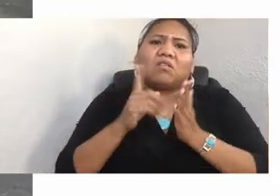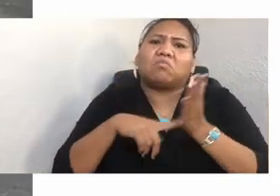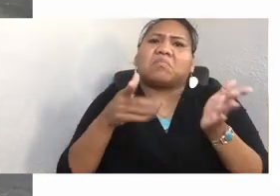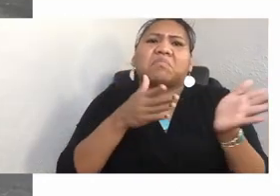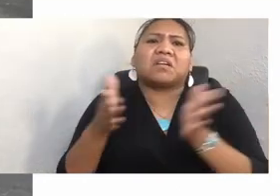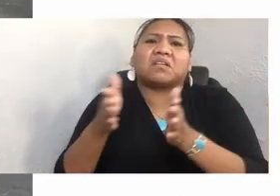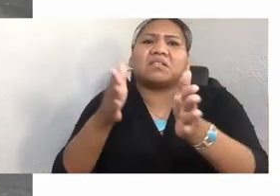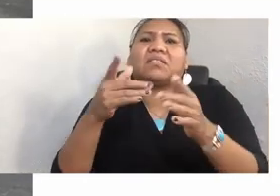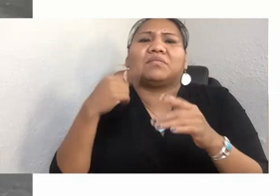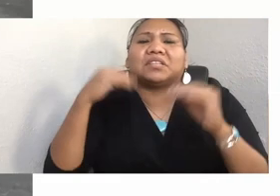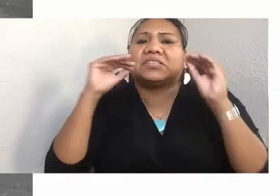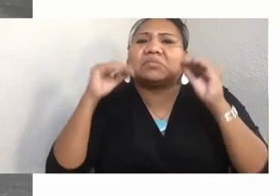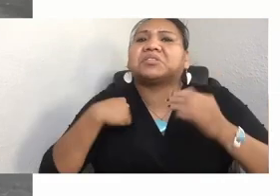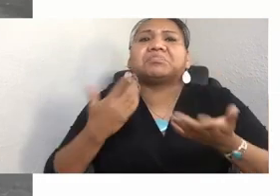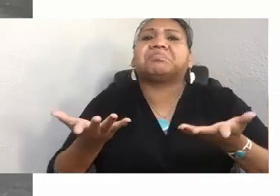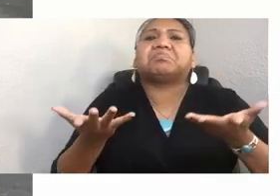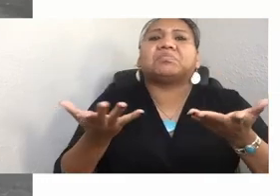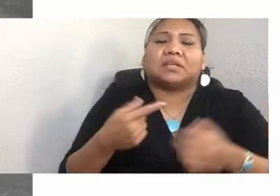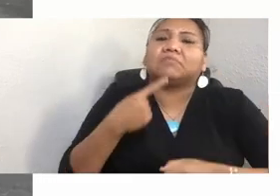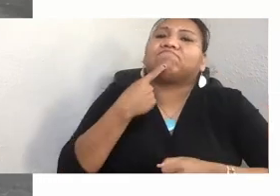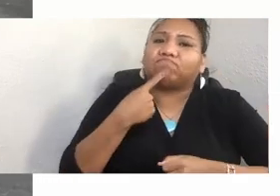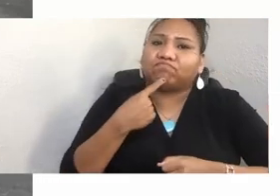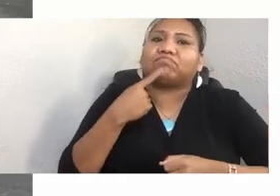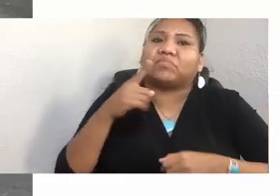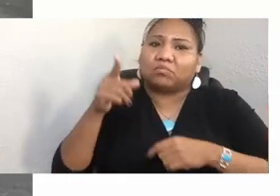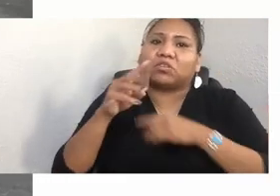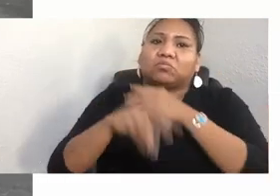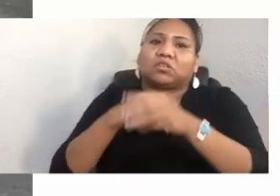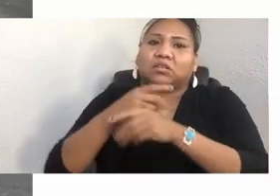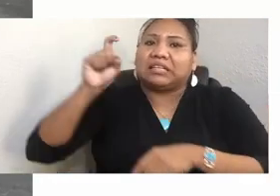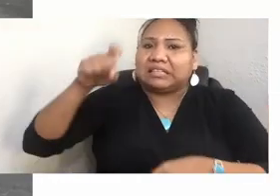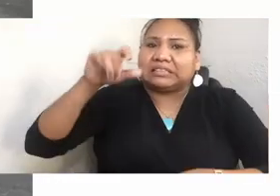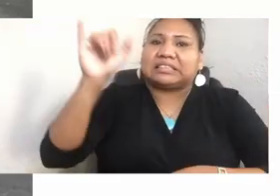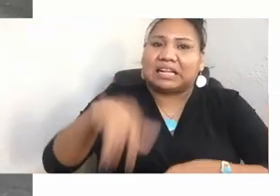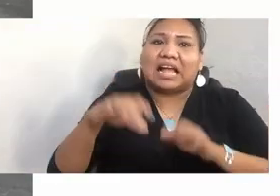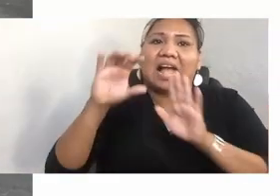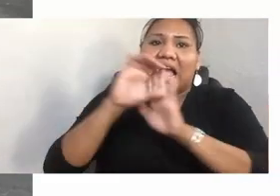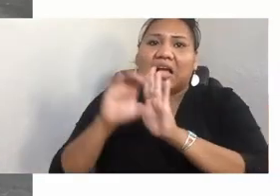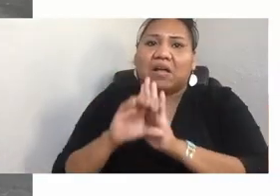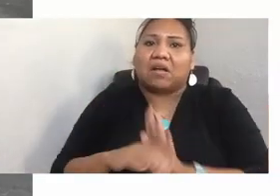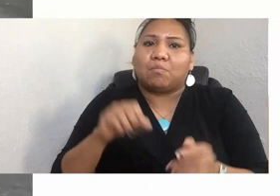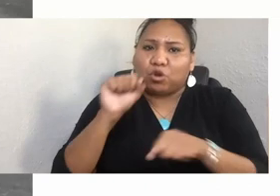of representation work. He told me that I should tell our story from our humane perspective.